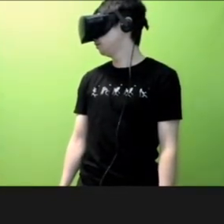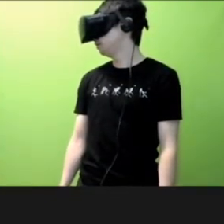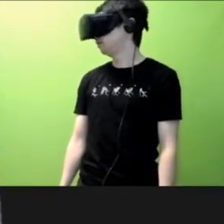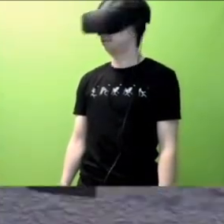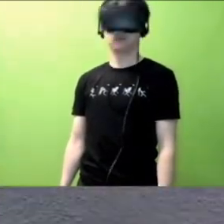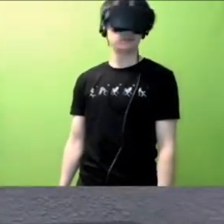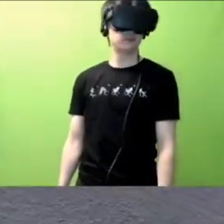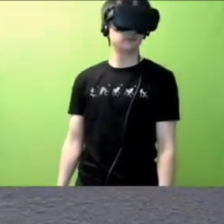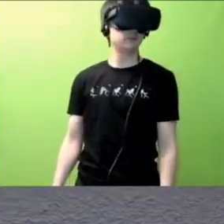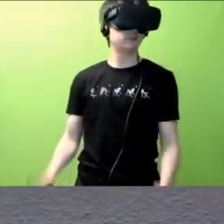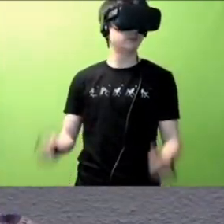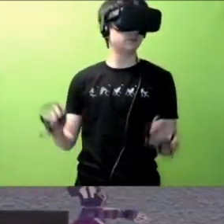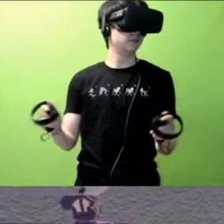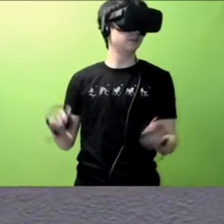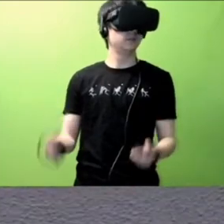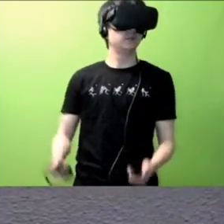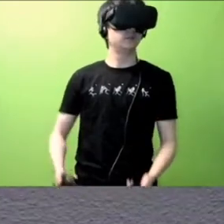Hello